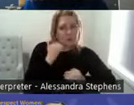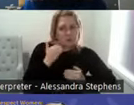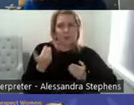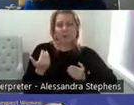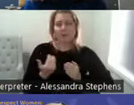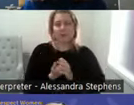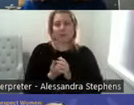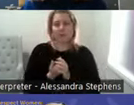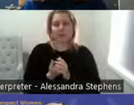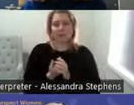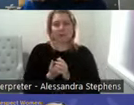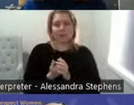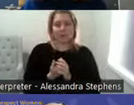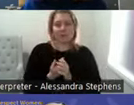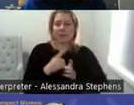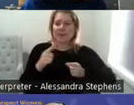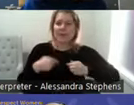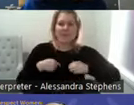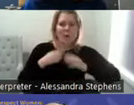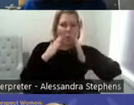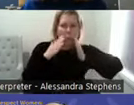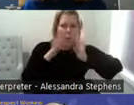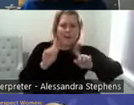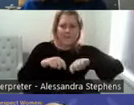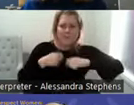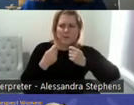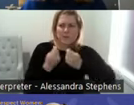and have got a really great team of therapists that are committed to doing